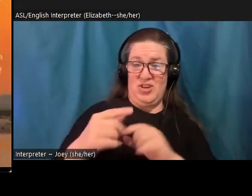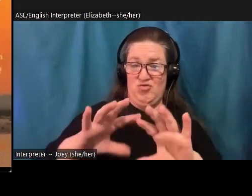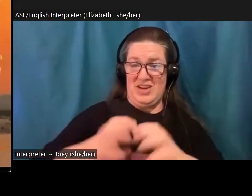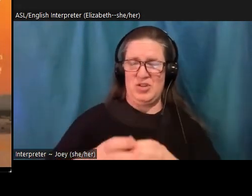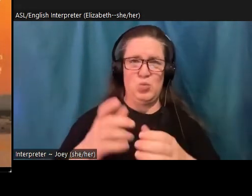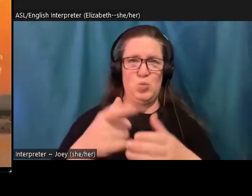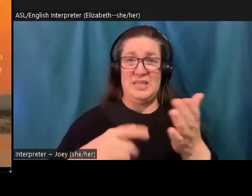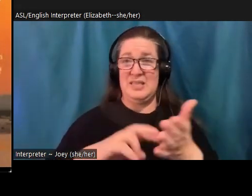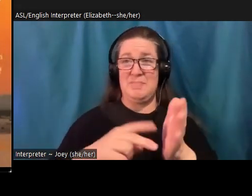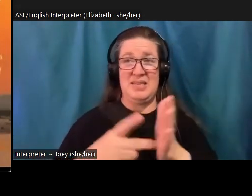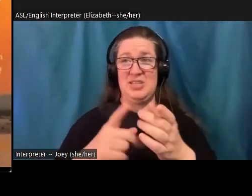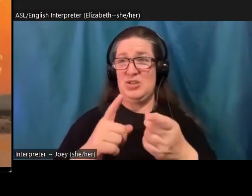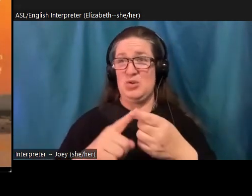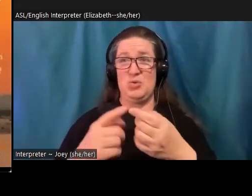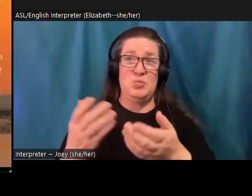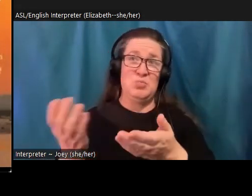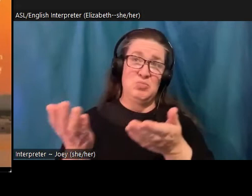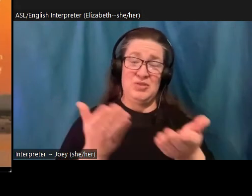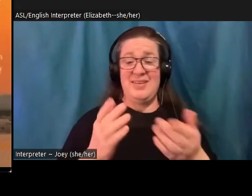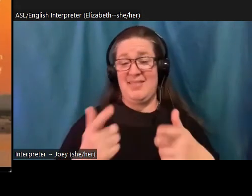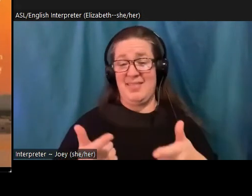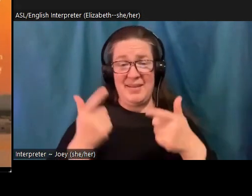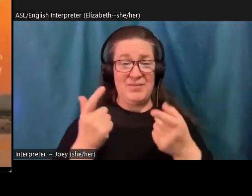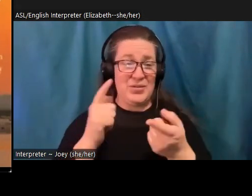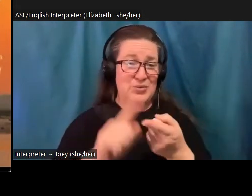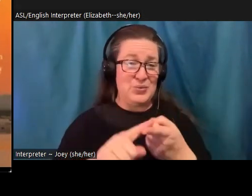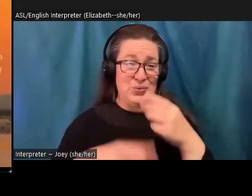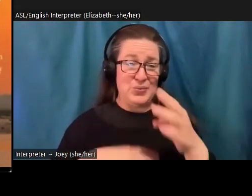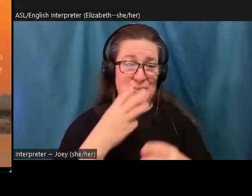world? But so that's what I can offer you.